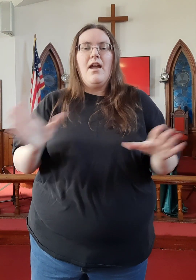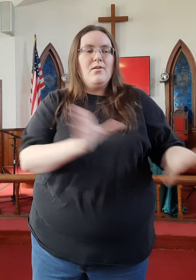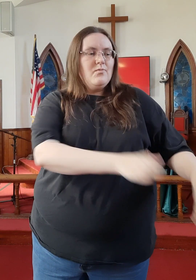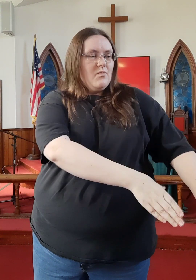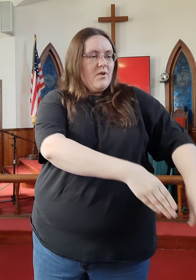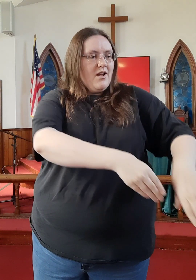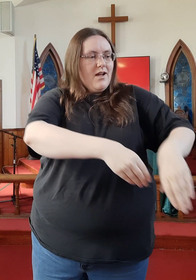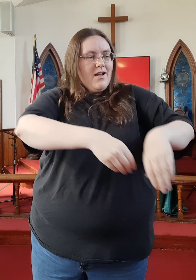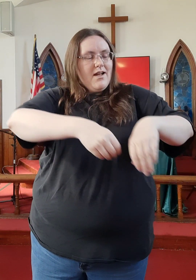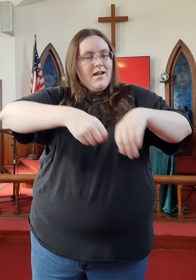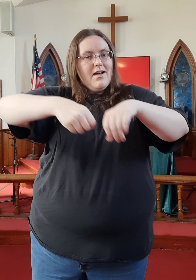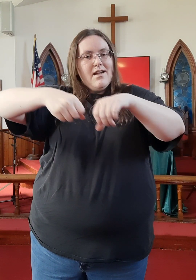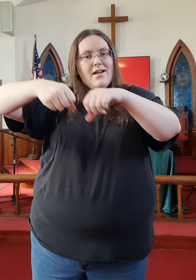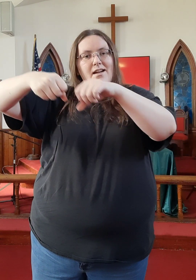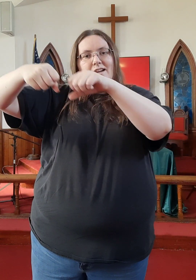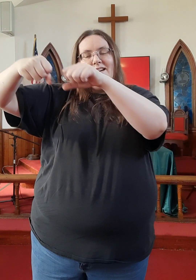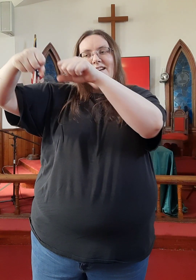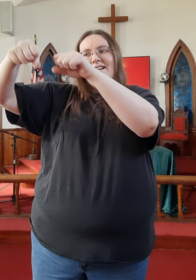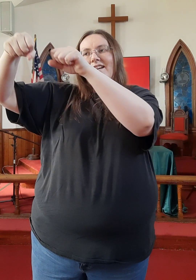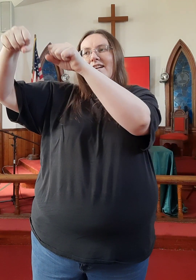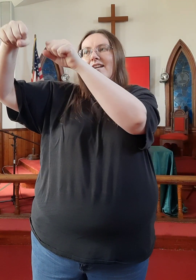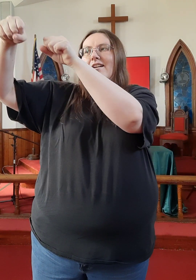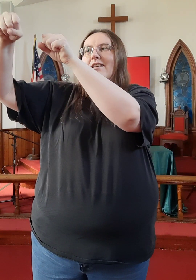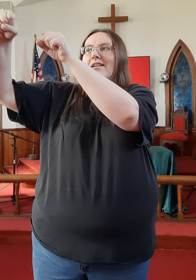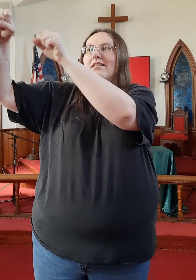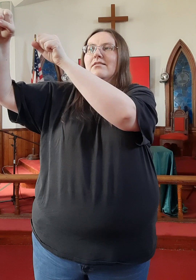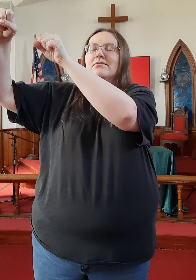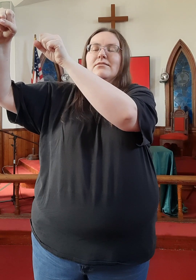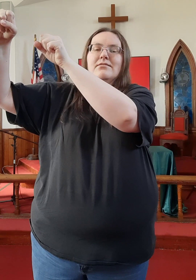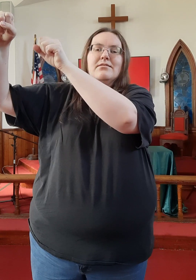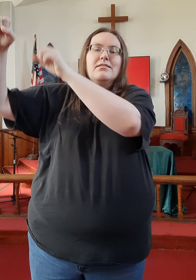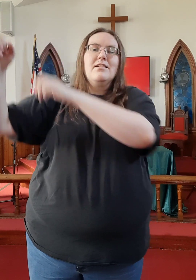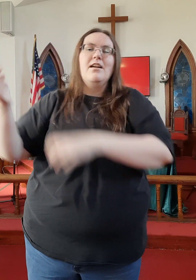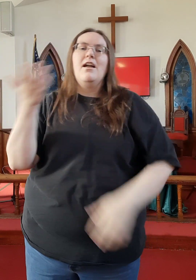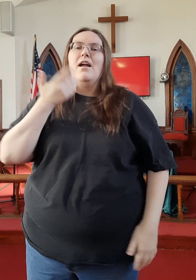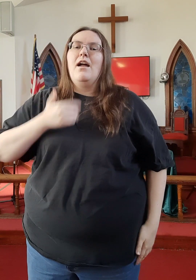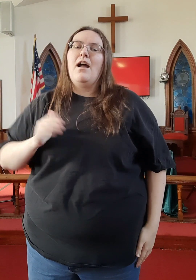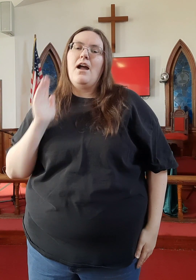And rise